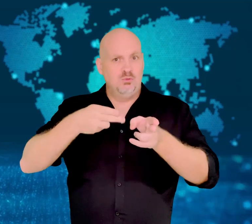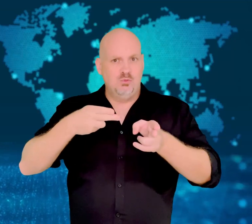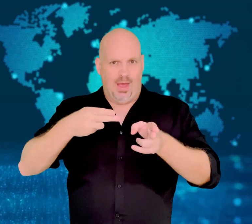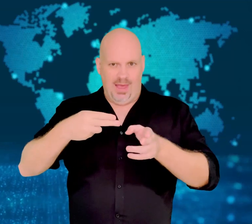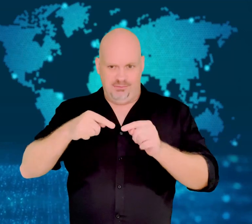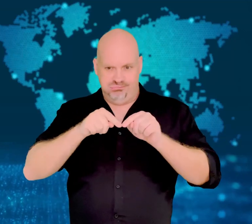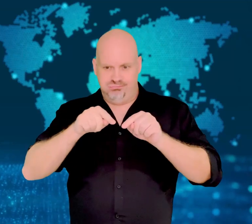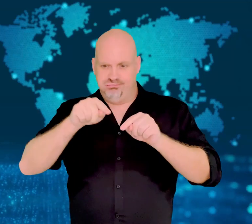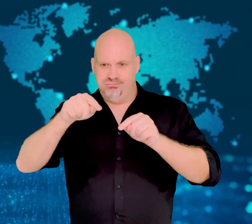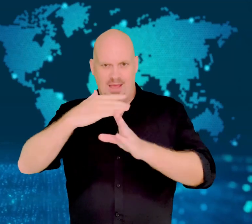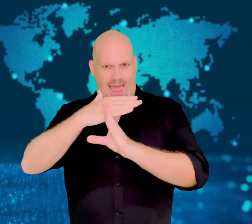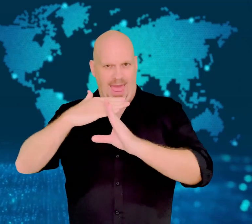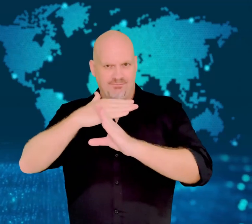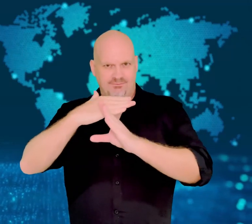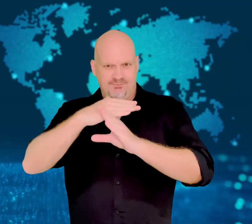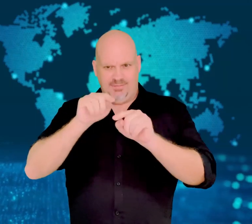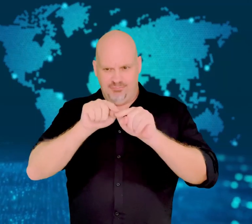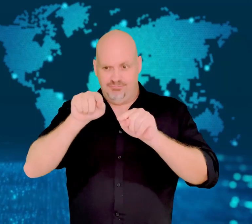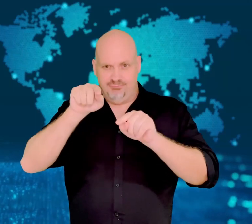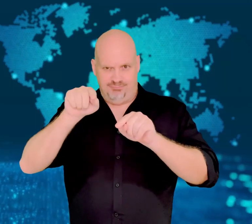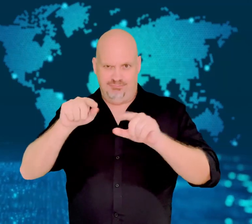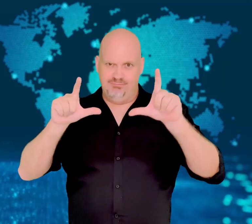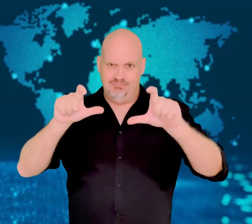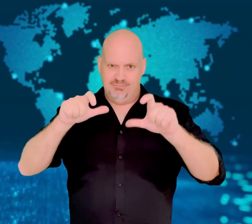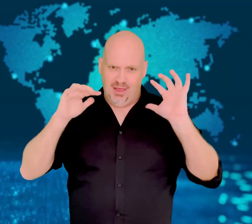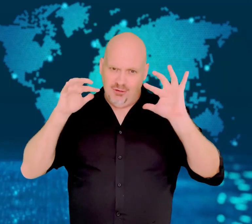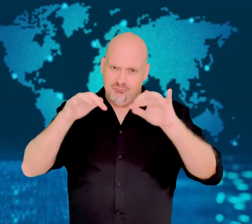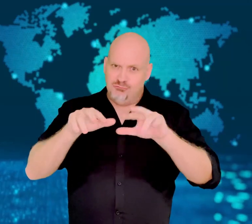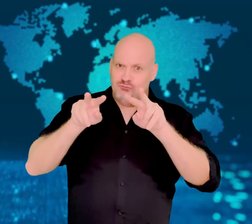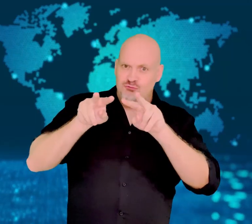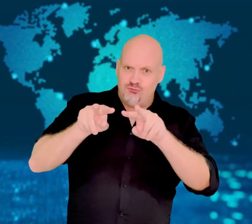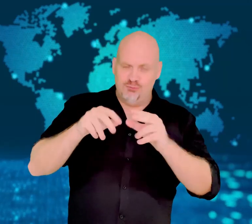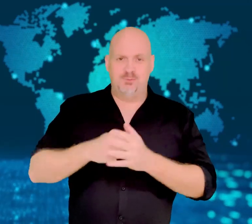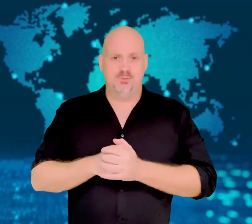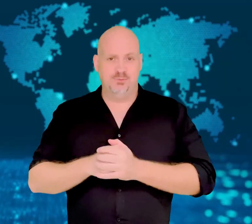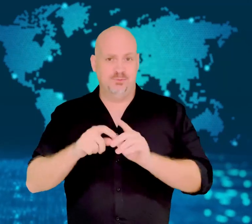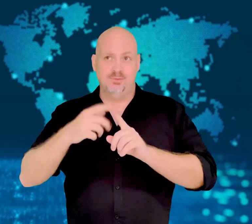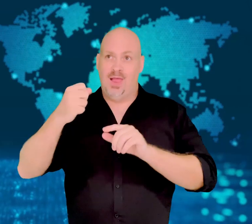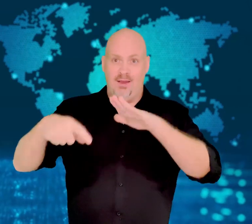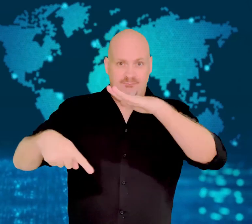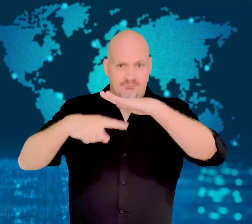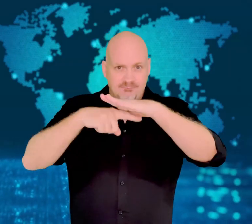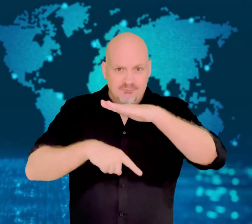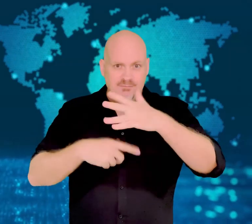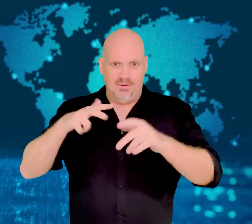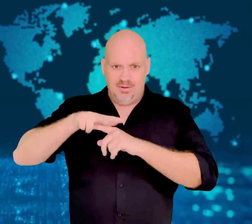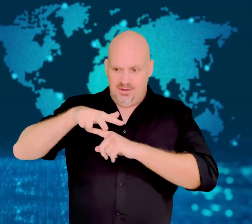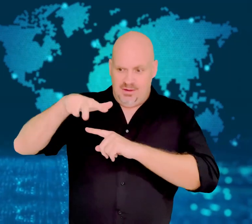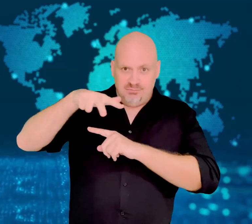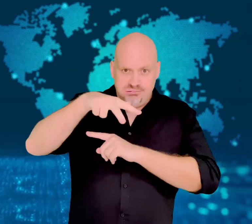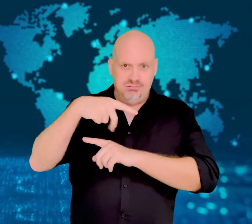and helicopters, and cameras on the train itself recorded the ride